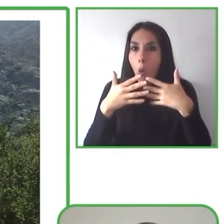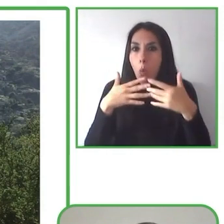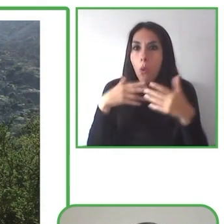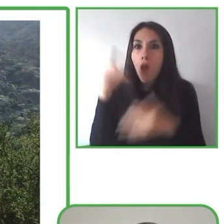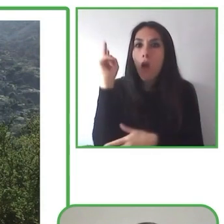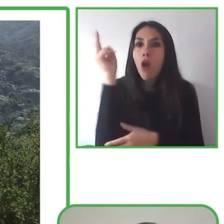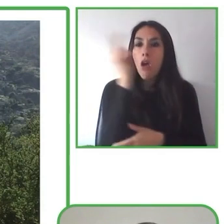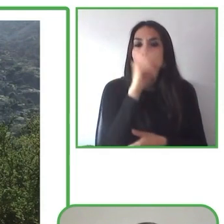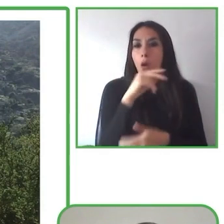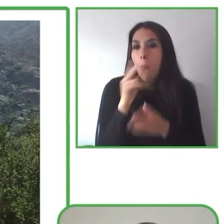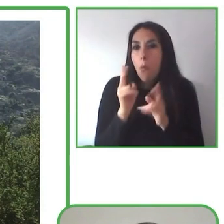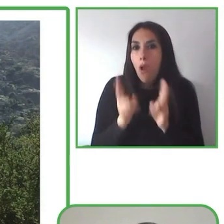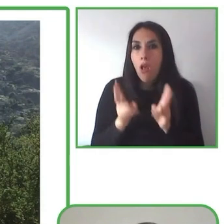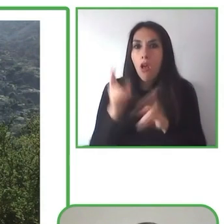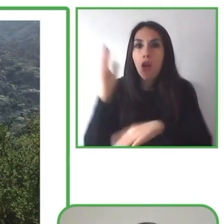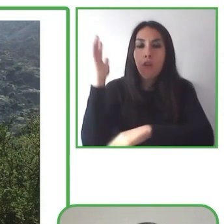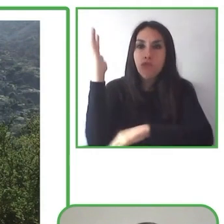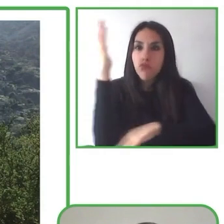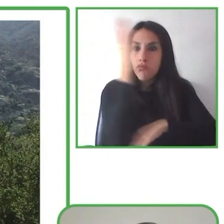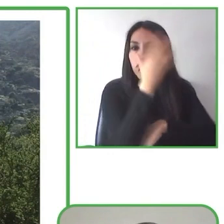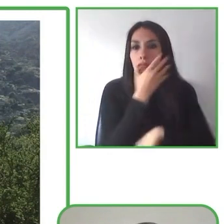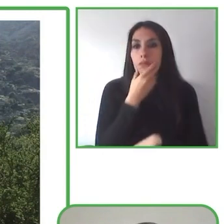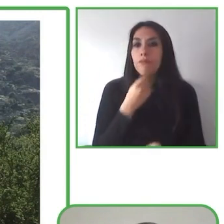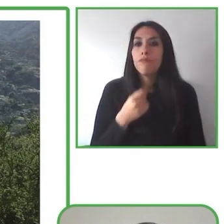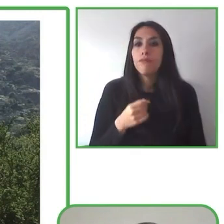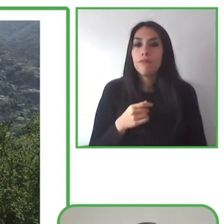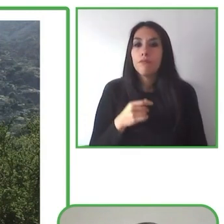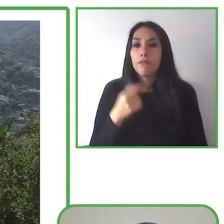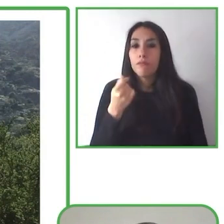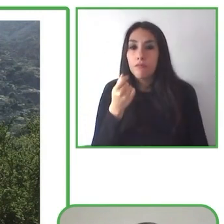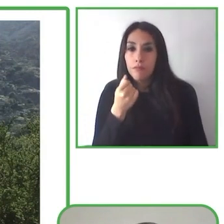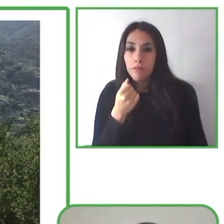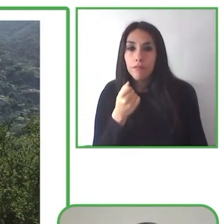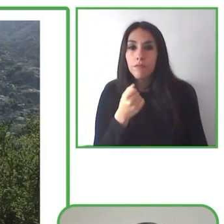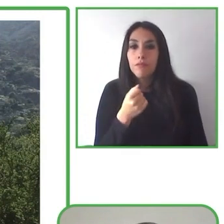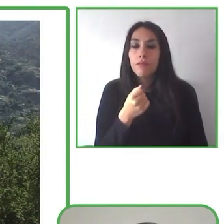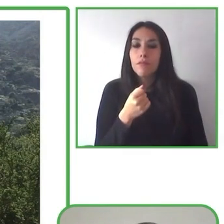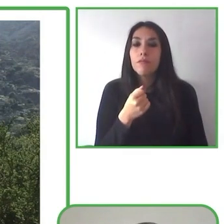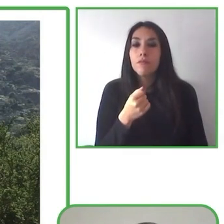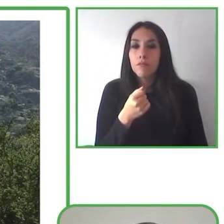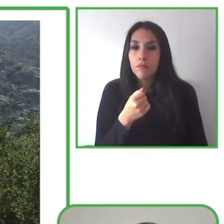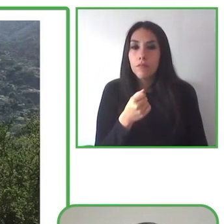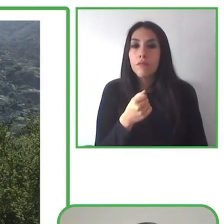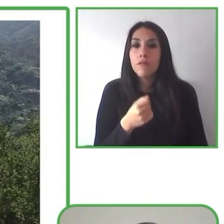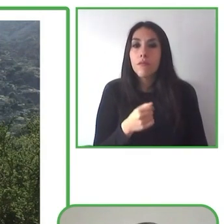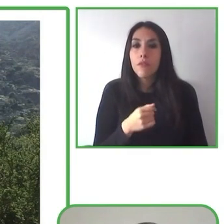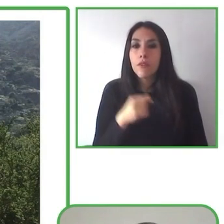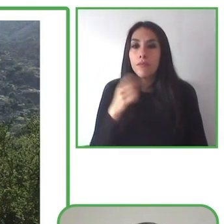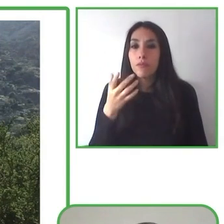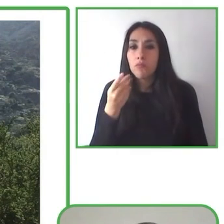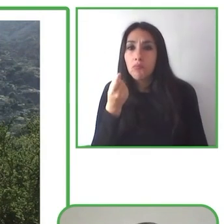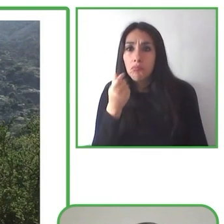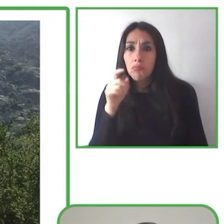adapted unicycles that are low cost. The fact that they are low cost is fundamental